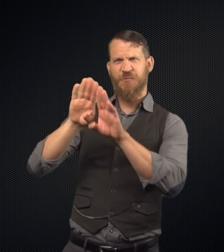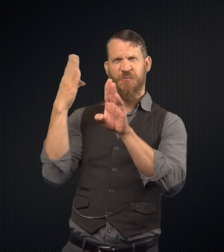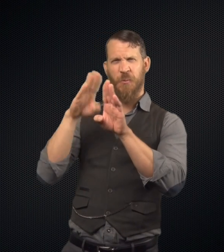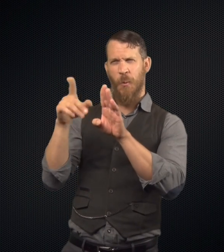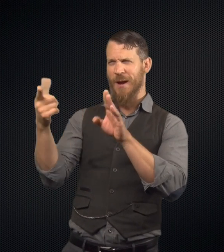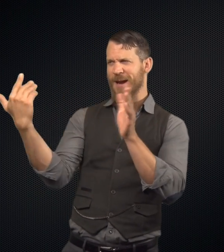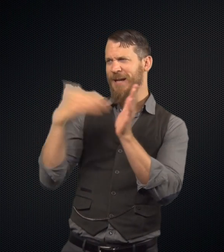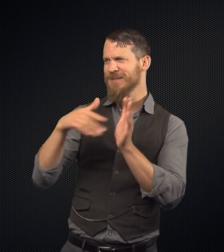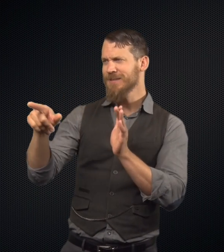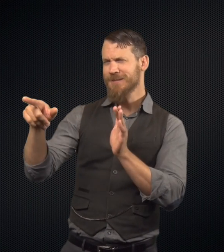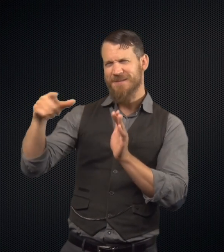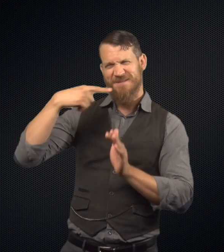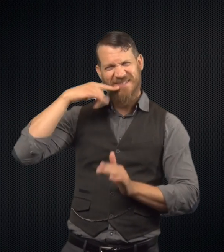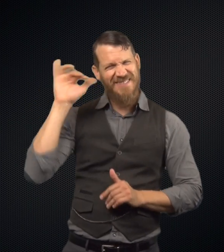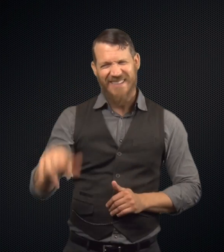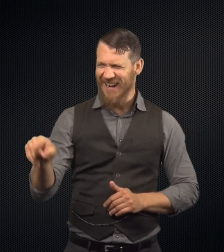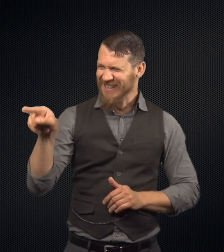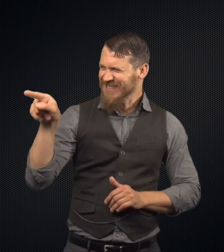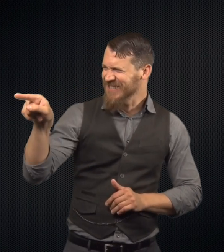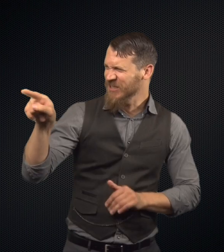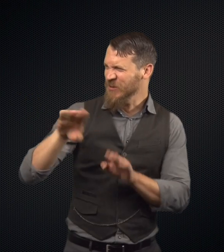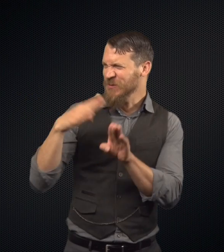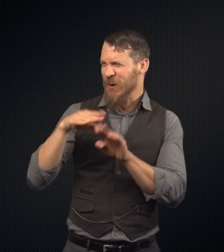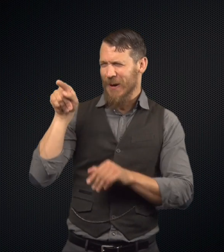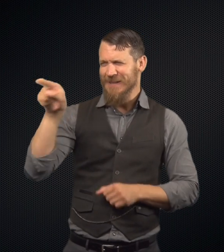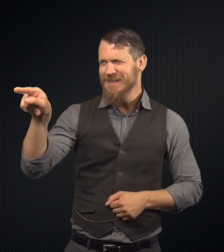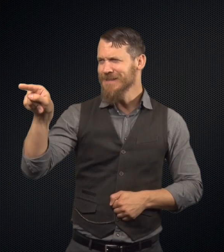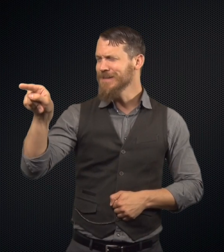They come upon a door, that same door